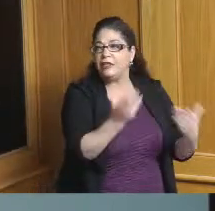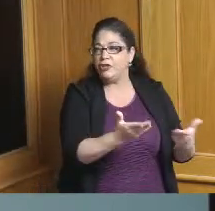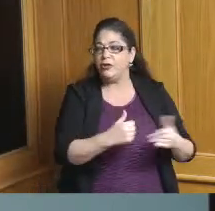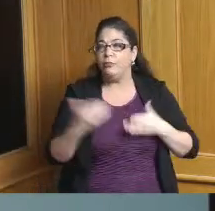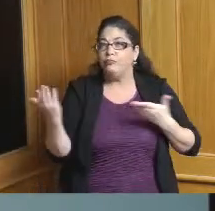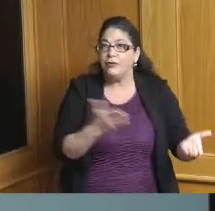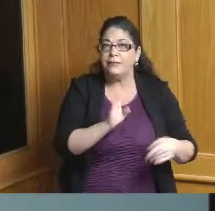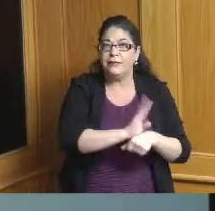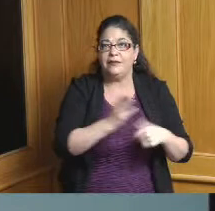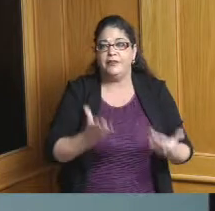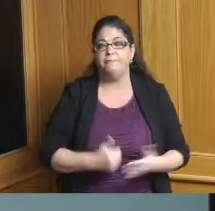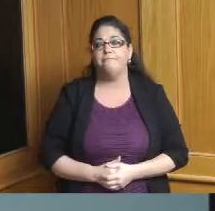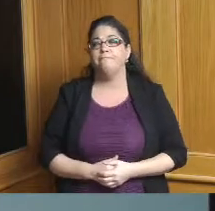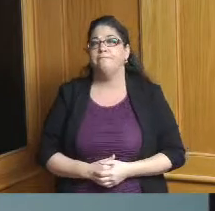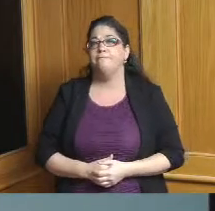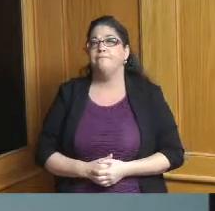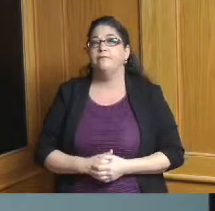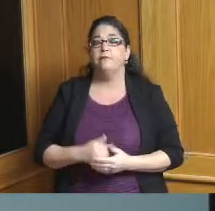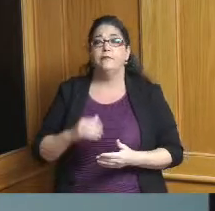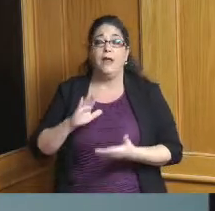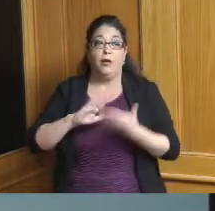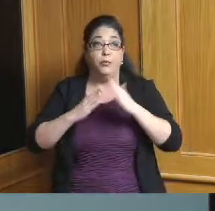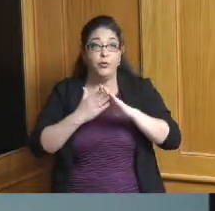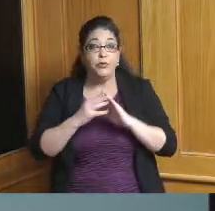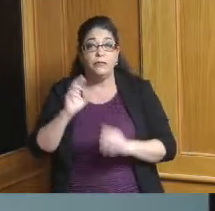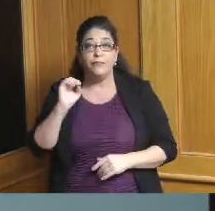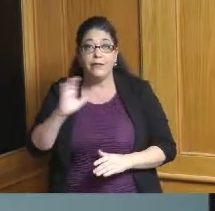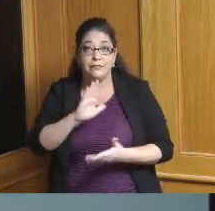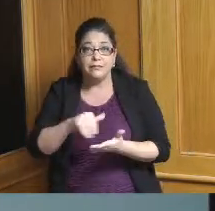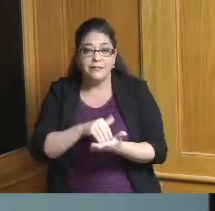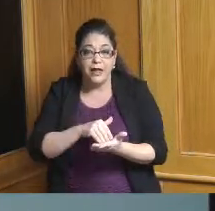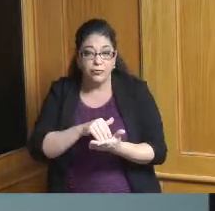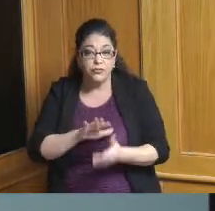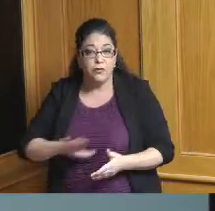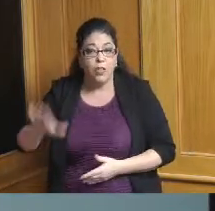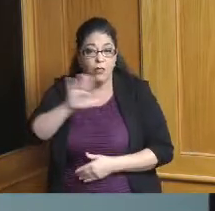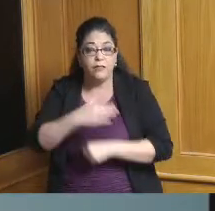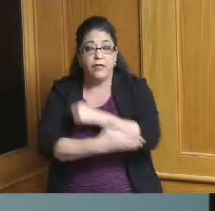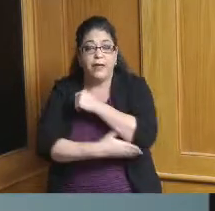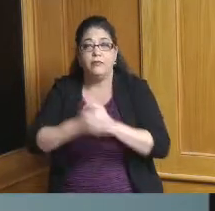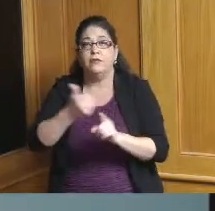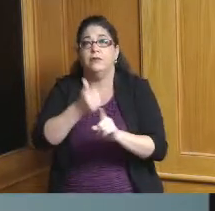community centers and all over the county in ways that actually produce positive change